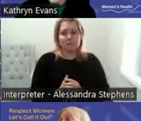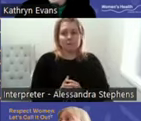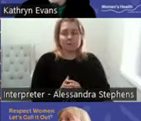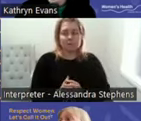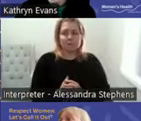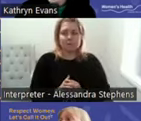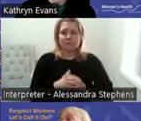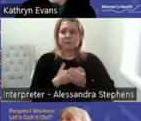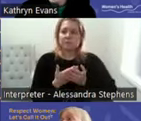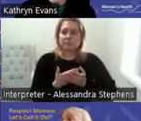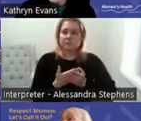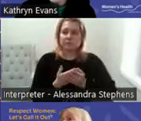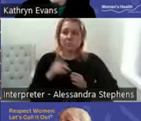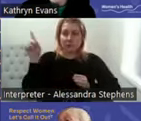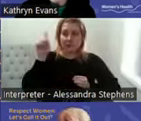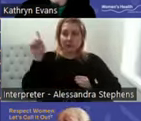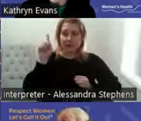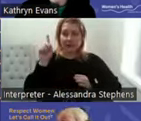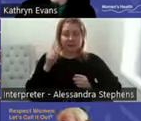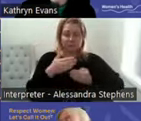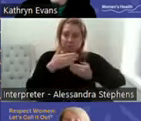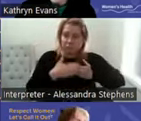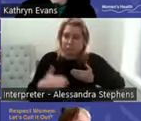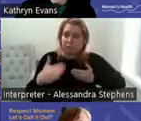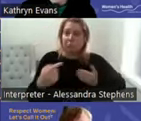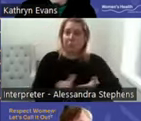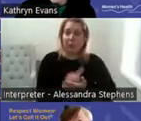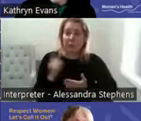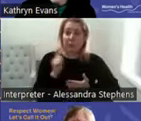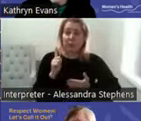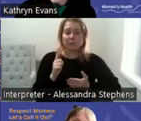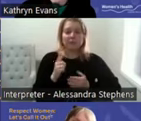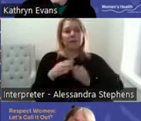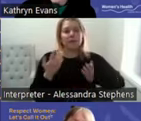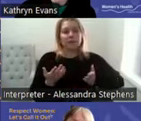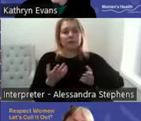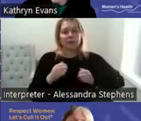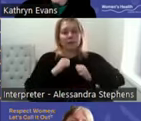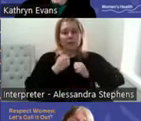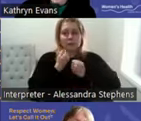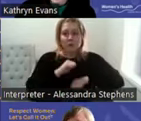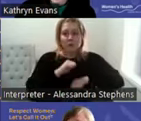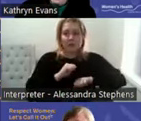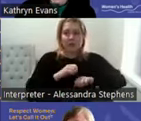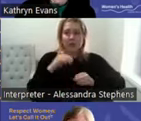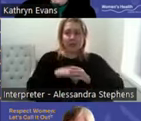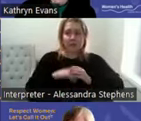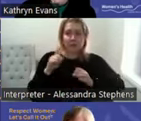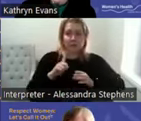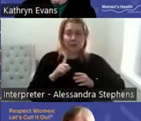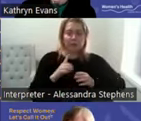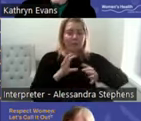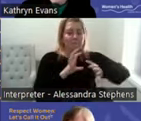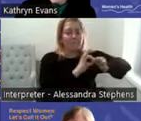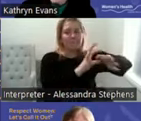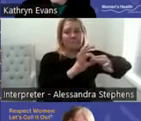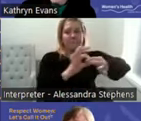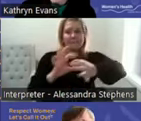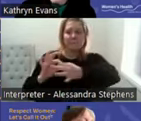So with what we've heard, where to from now? The key actions outlined in the strategy include creates connections. For women's health Loddon Mallee,